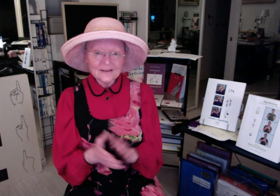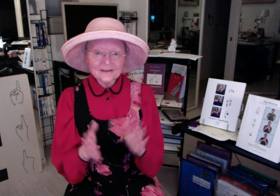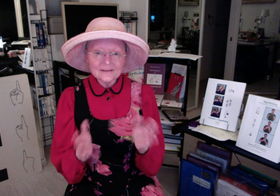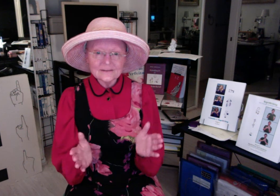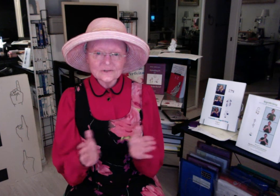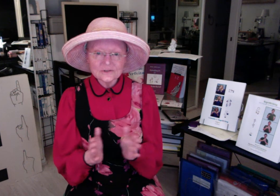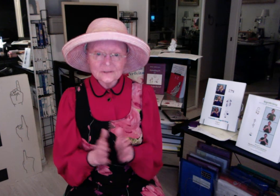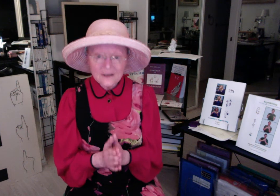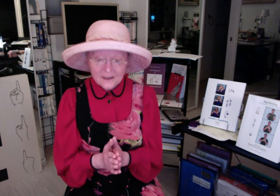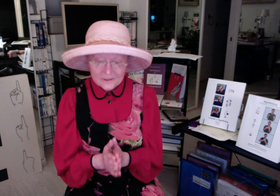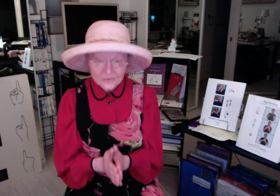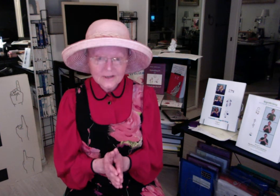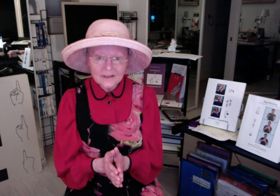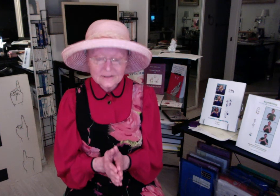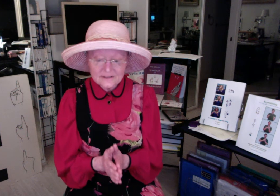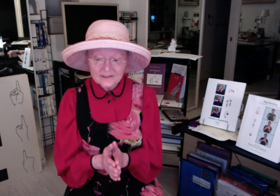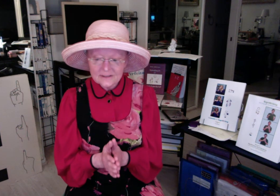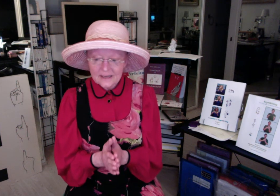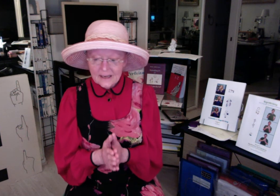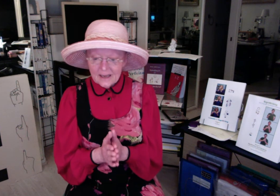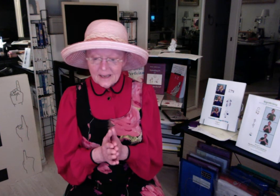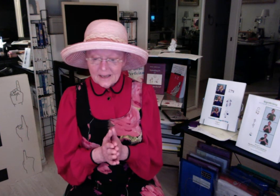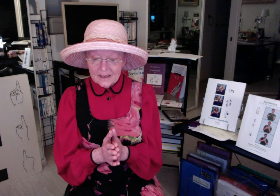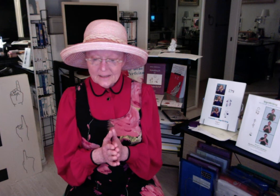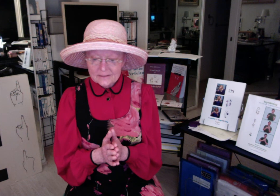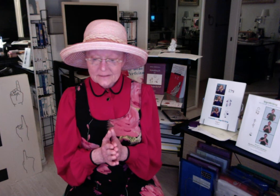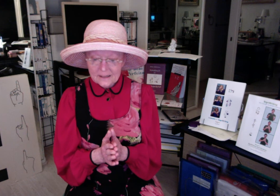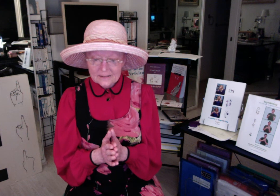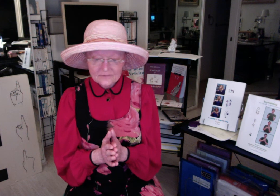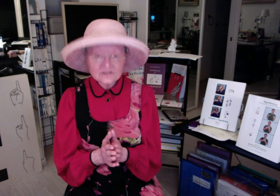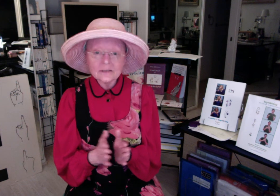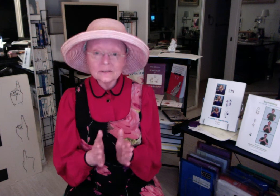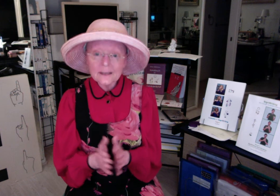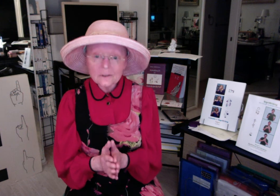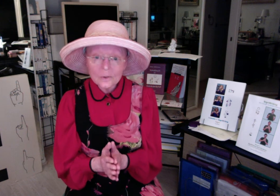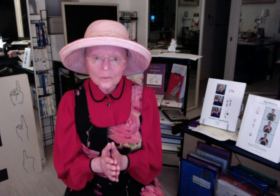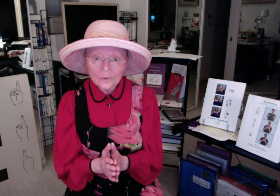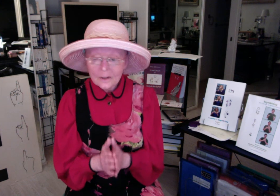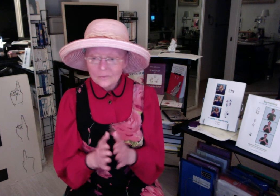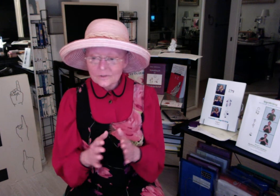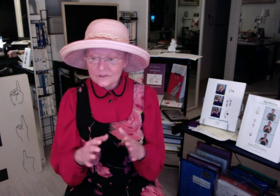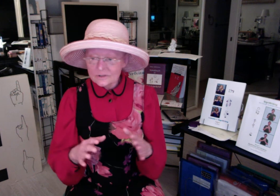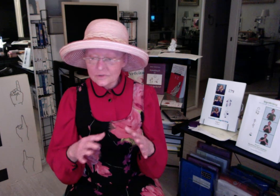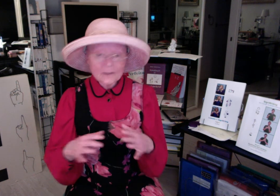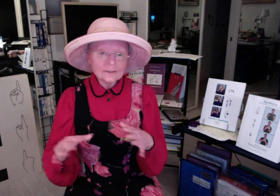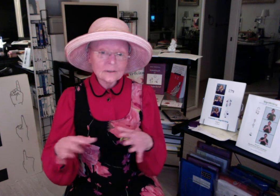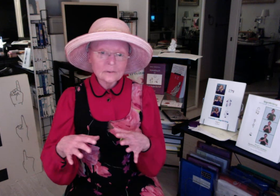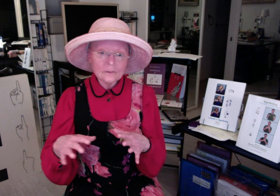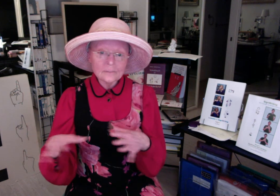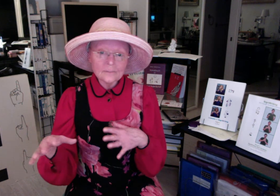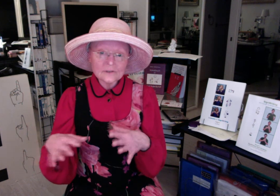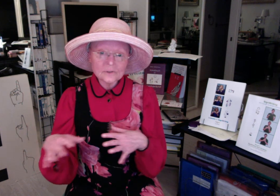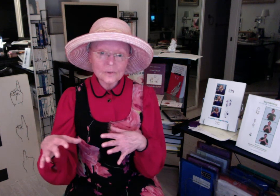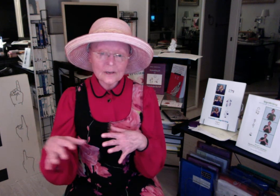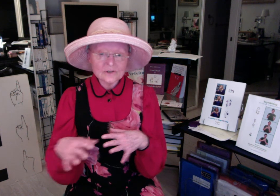is July 2018 and I live in San Diego, which is right near Mexico, actually. It's